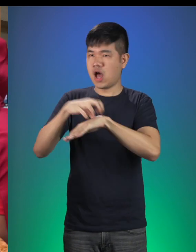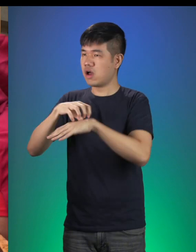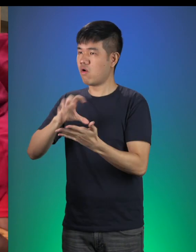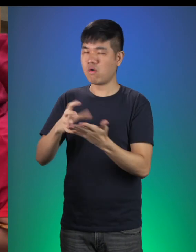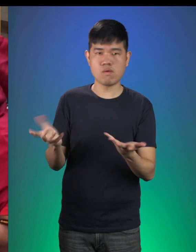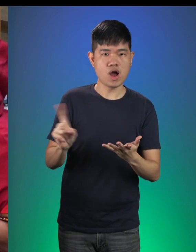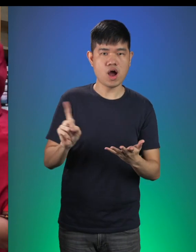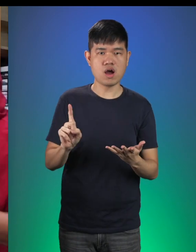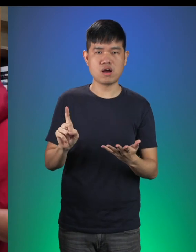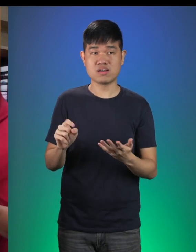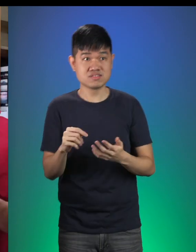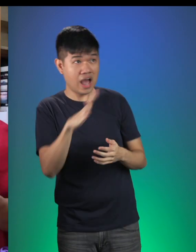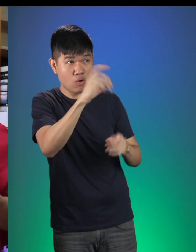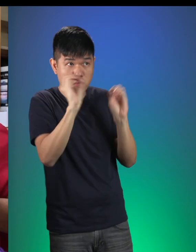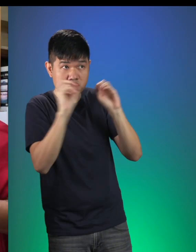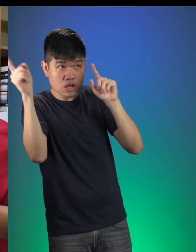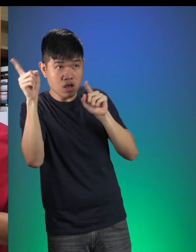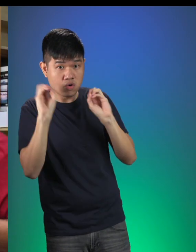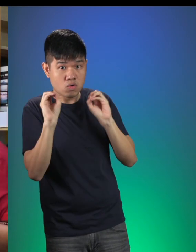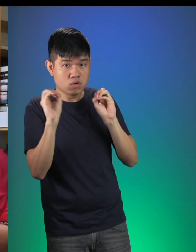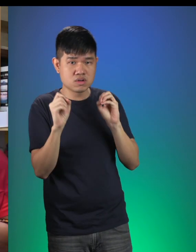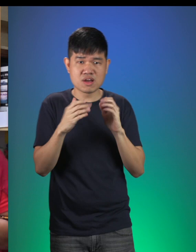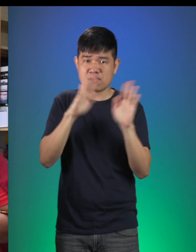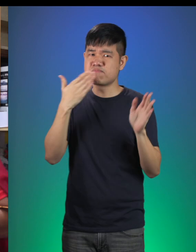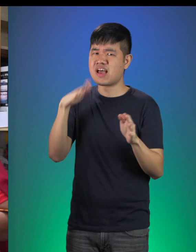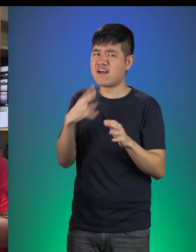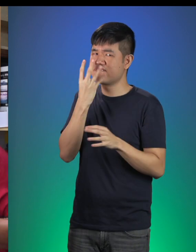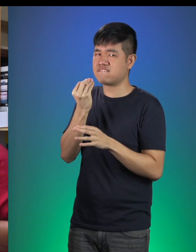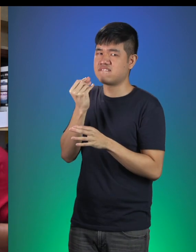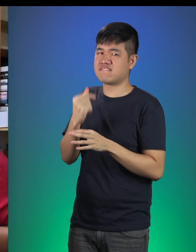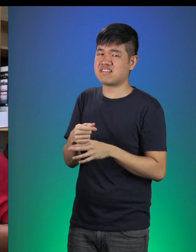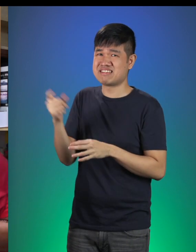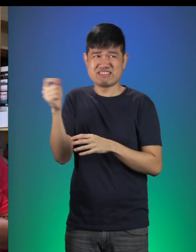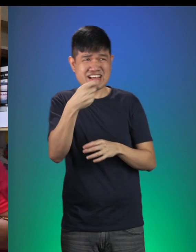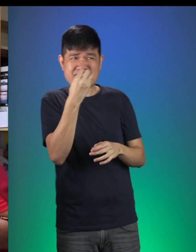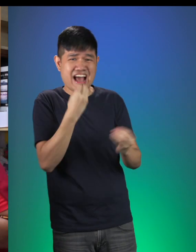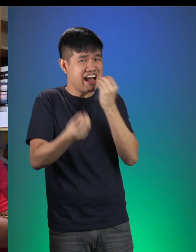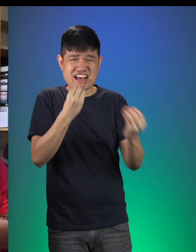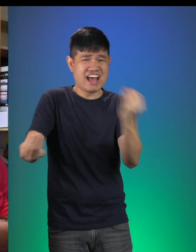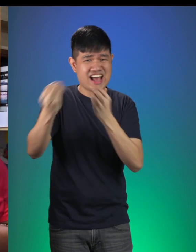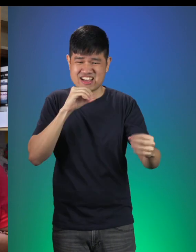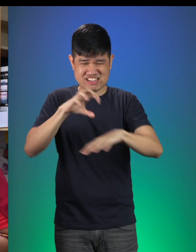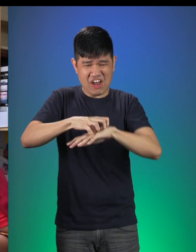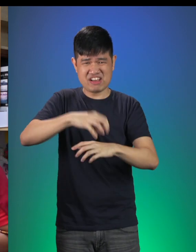Hansel: Is he gone? Little Red: Who? Gretel: The Big Bad Wolf. Hansel: He came and ate everything up! Our cakes, and our pastries and cookies!